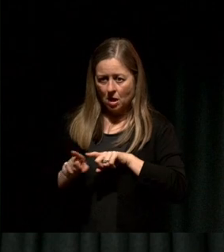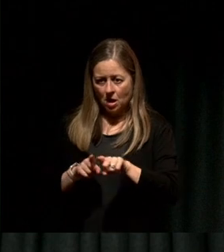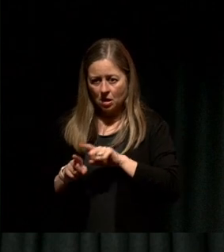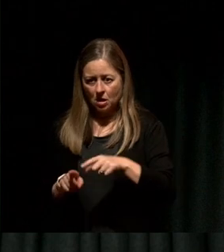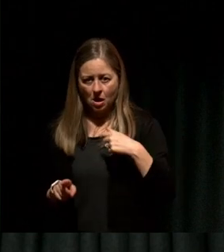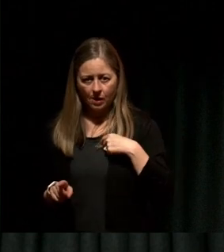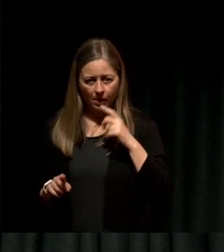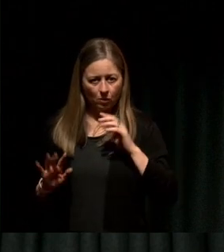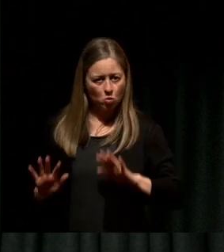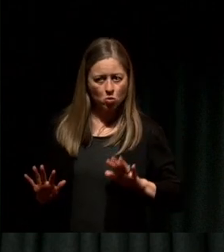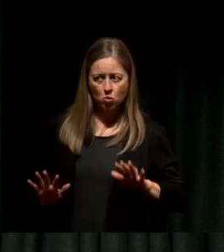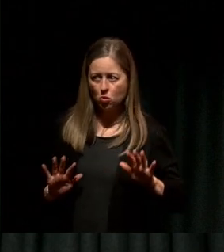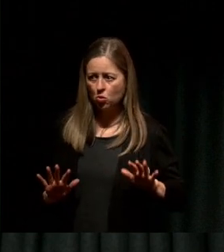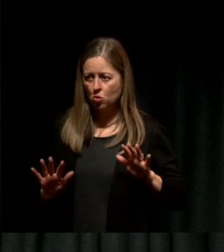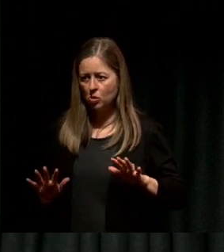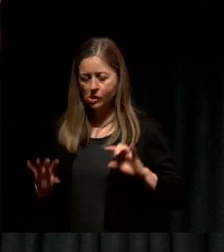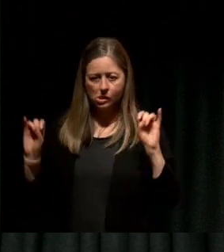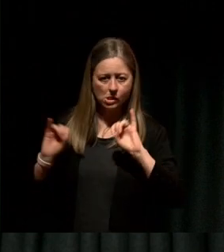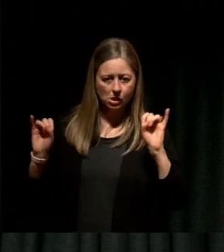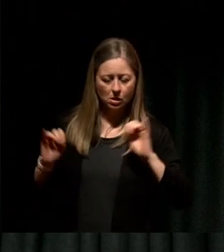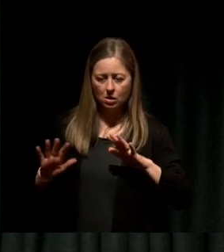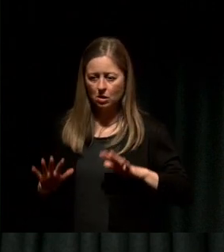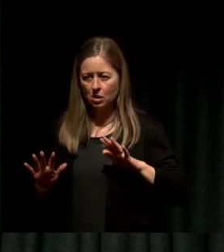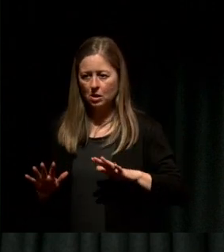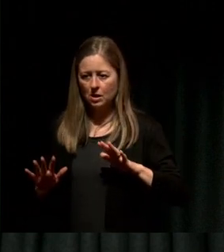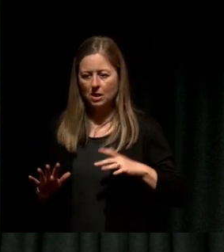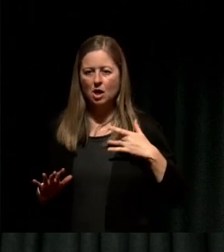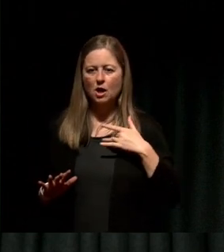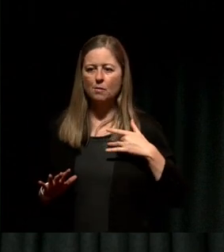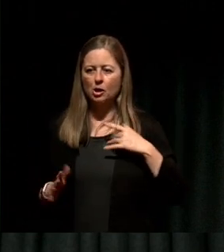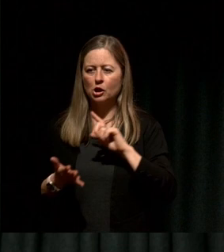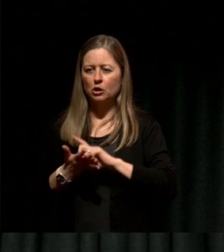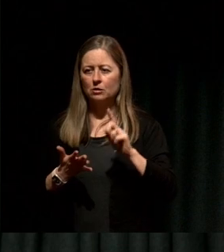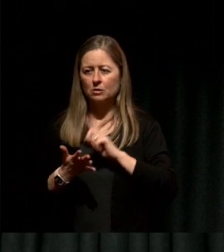I learned that my emotions would then catch up with me later, that I'd grown up in a fire